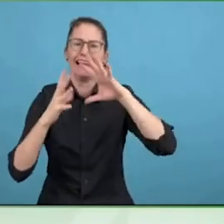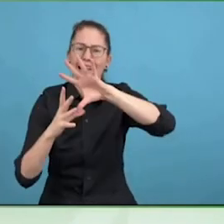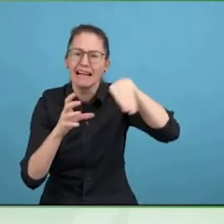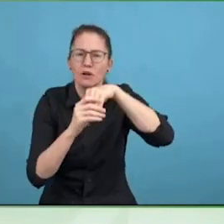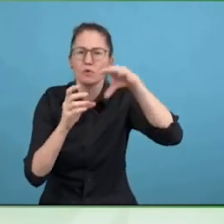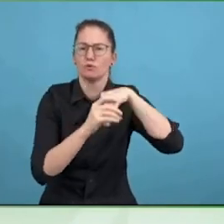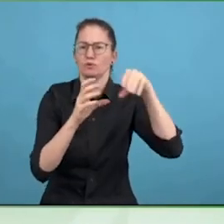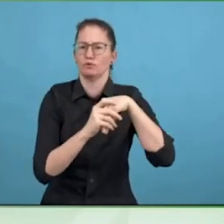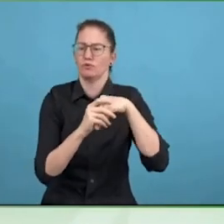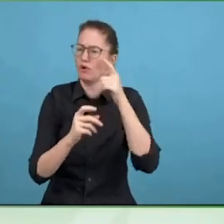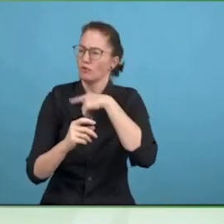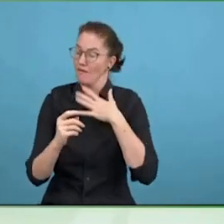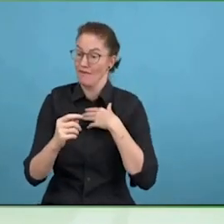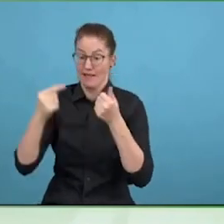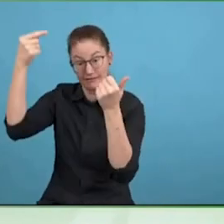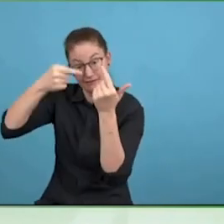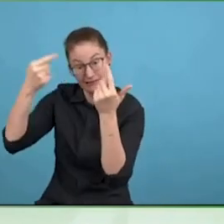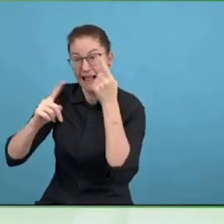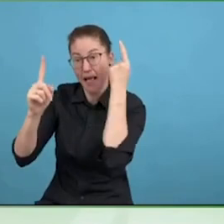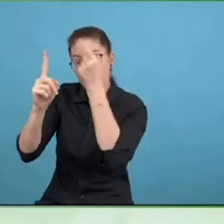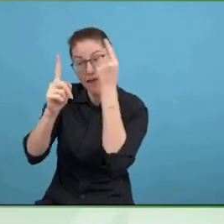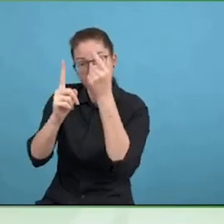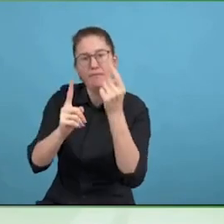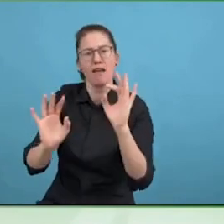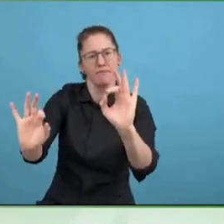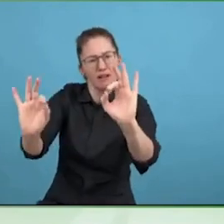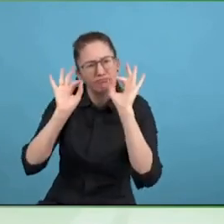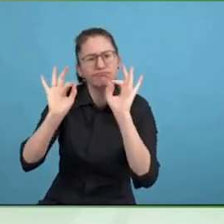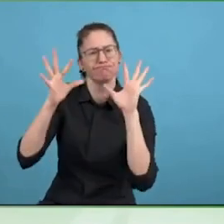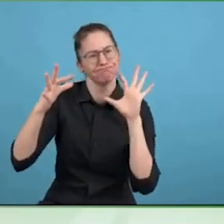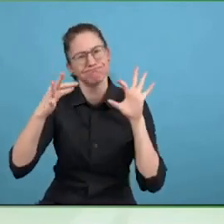But in order for us to do it well when interrupting governance around